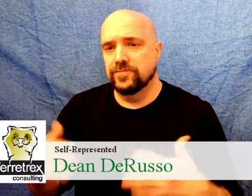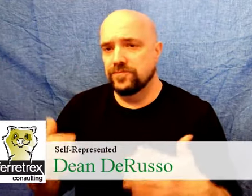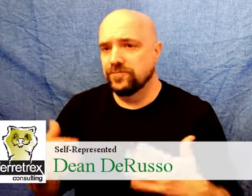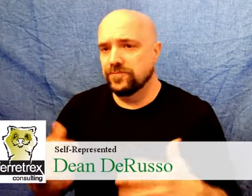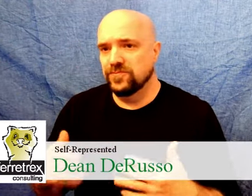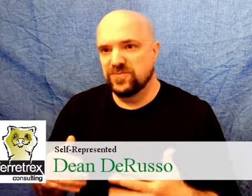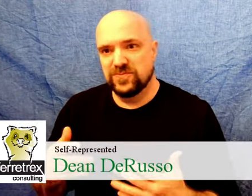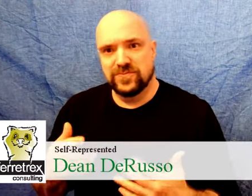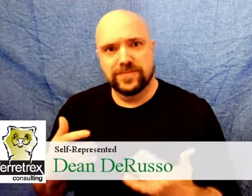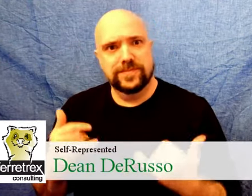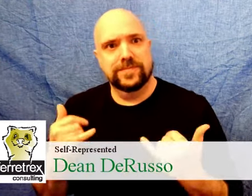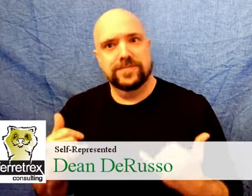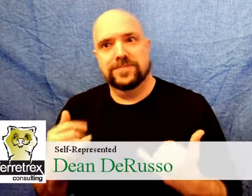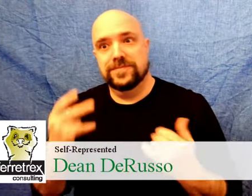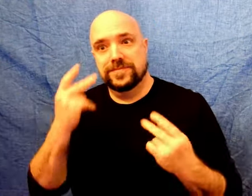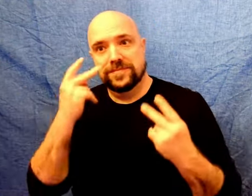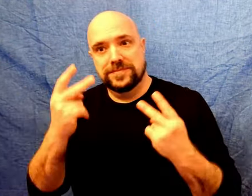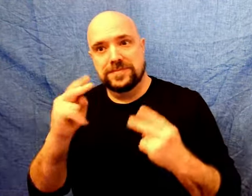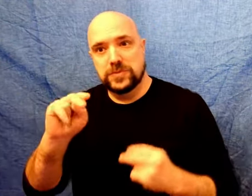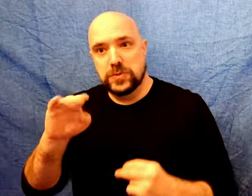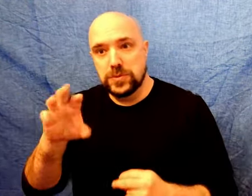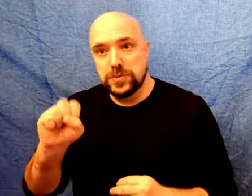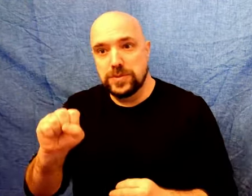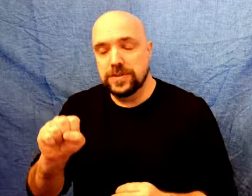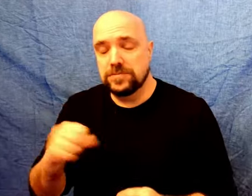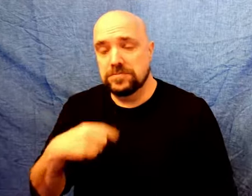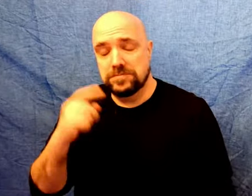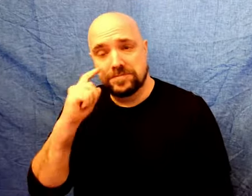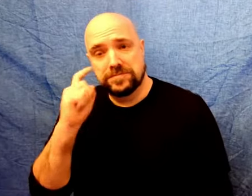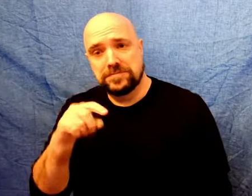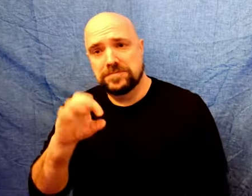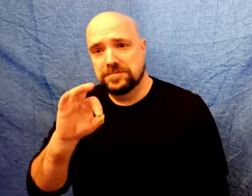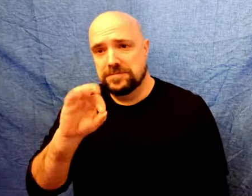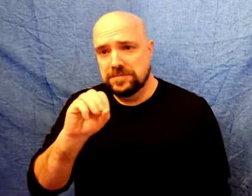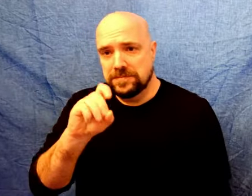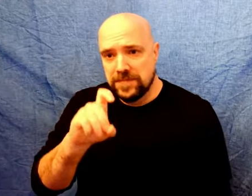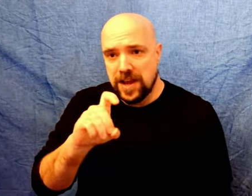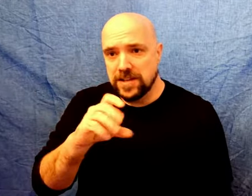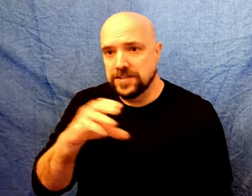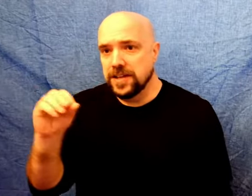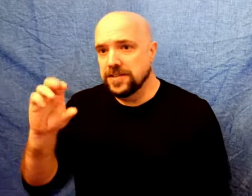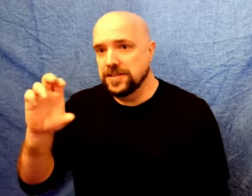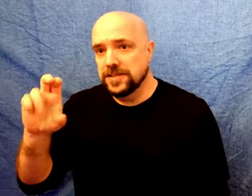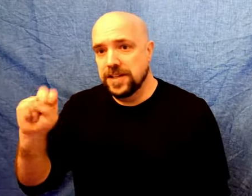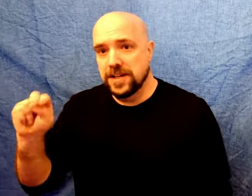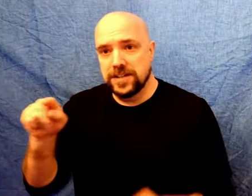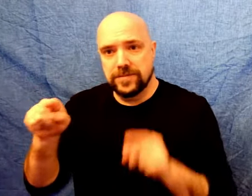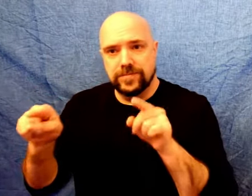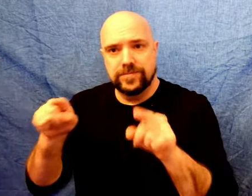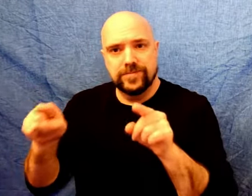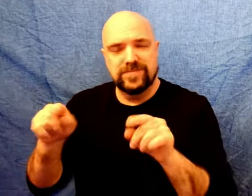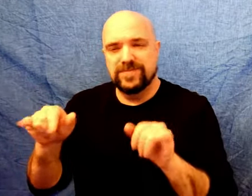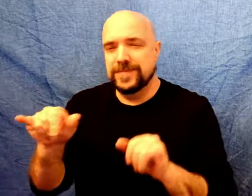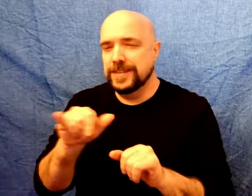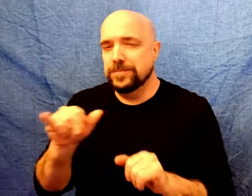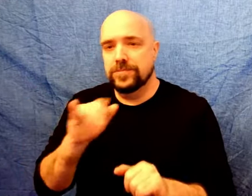Today, I noticed that the Fox and CNN news are both giving the same message.